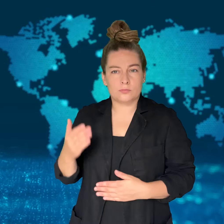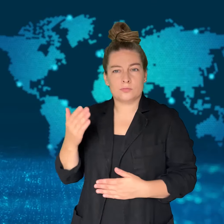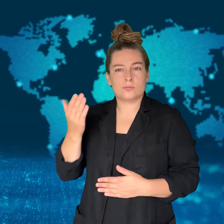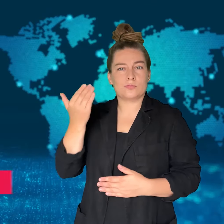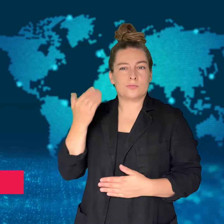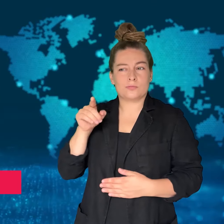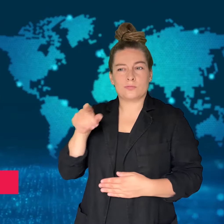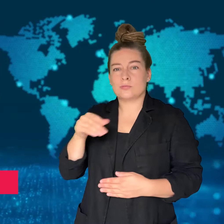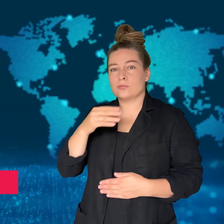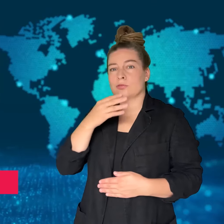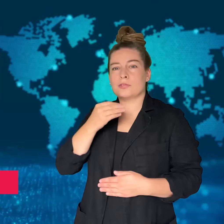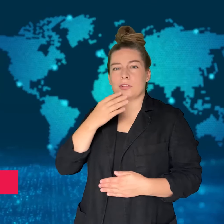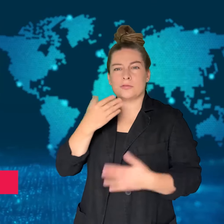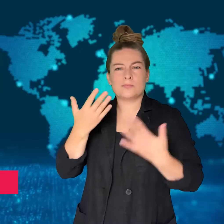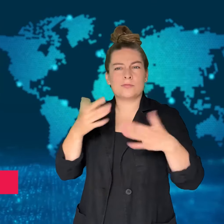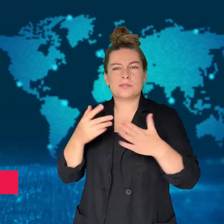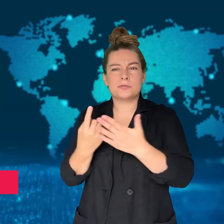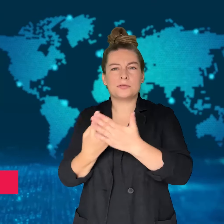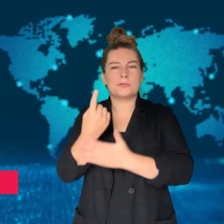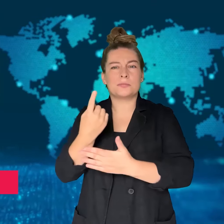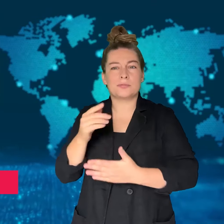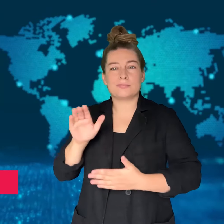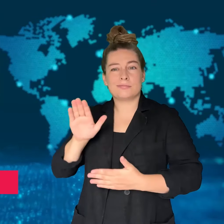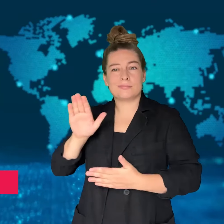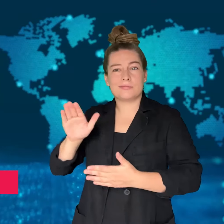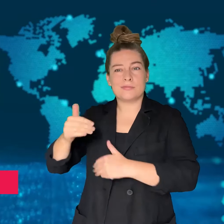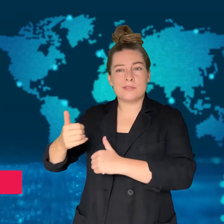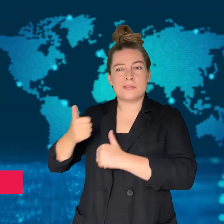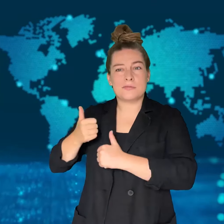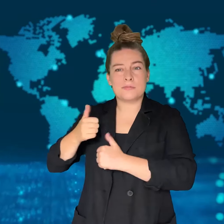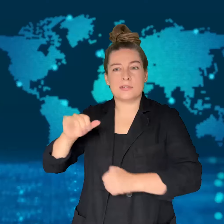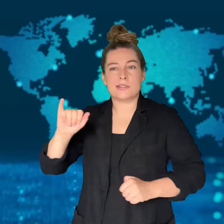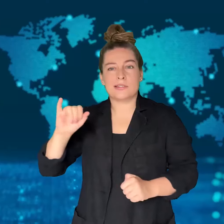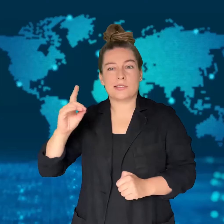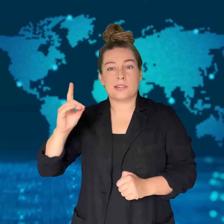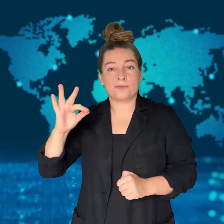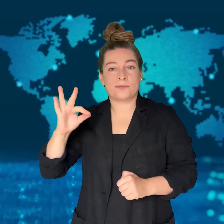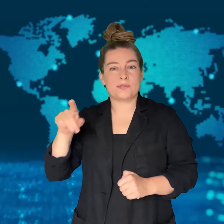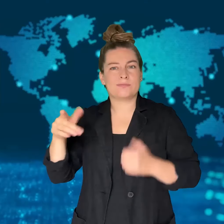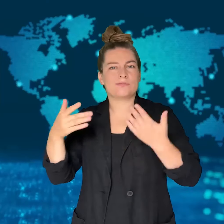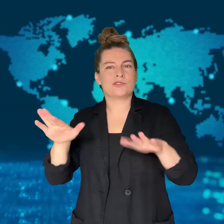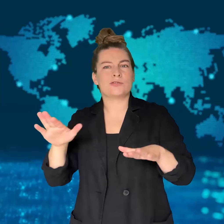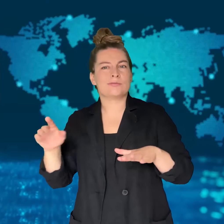[MONIKA]: Reports alarmed many once again as